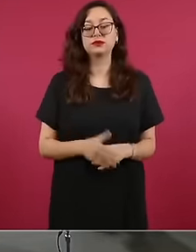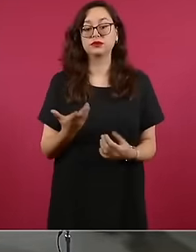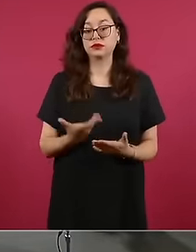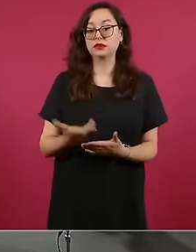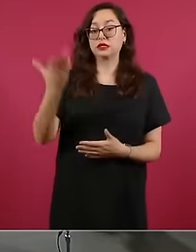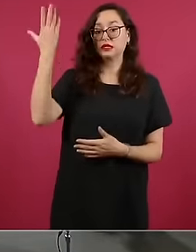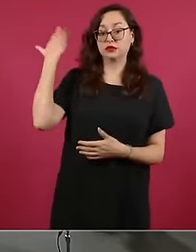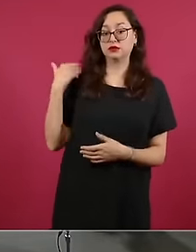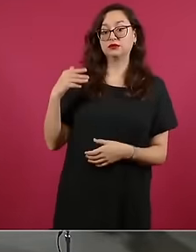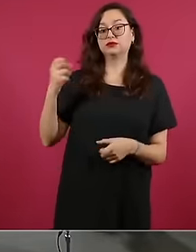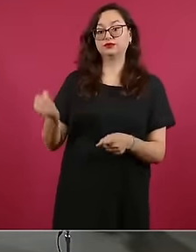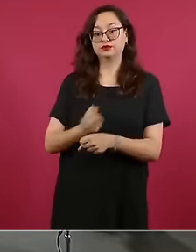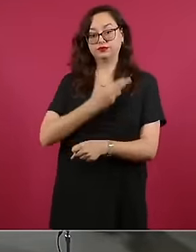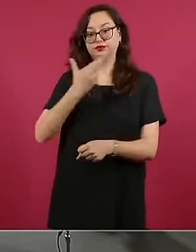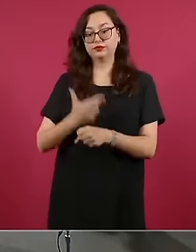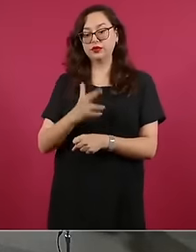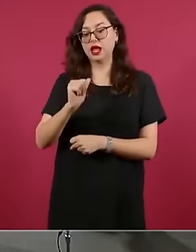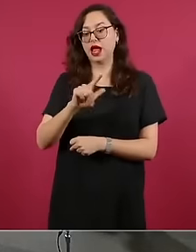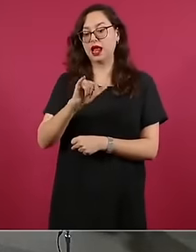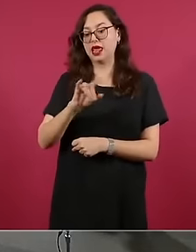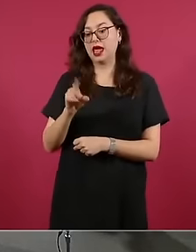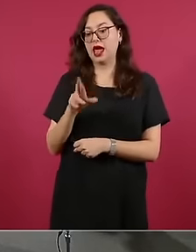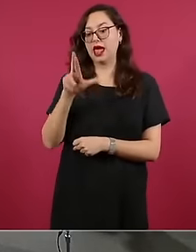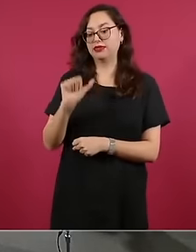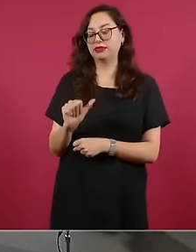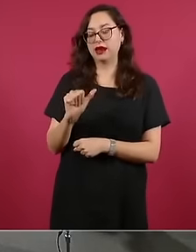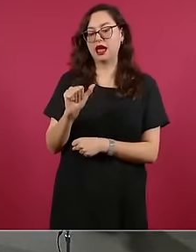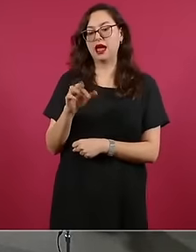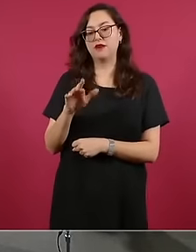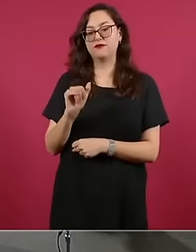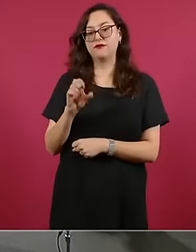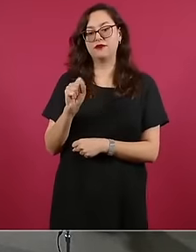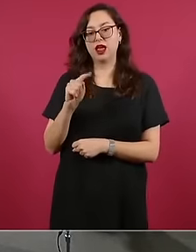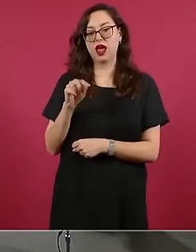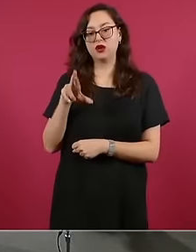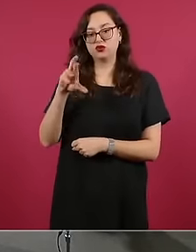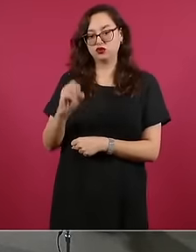Alejandra frustrated she told me about the whole issue of the Union of the four sections of the Bosque de